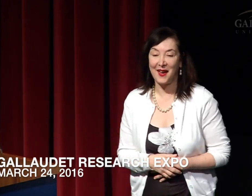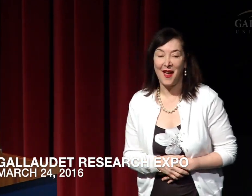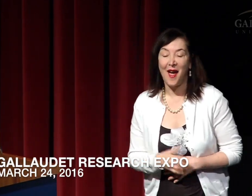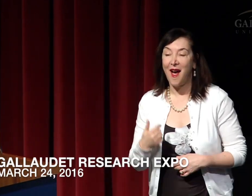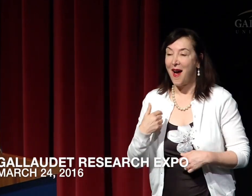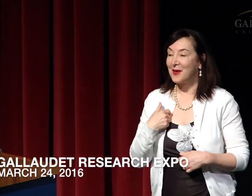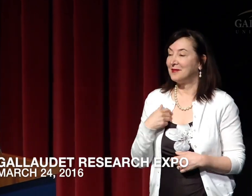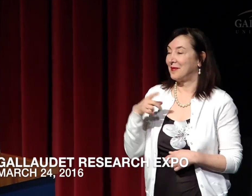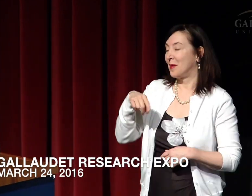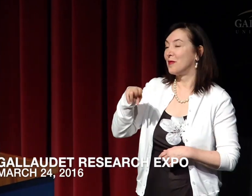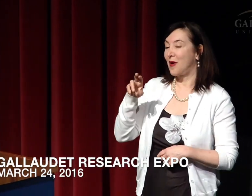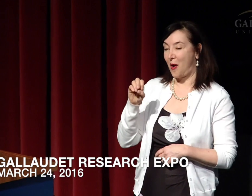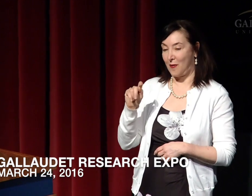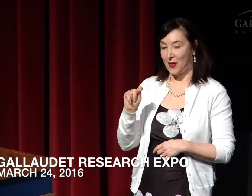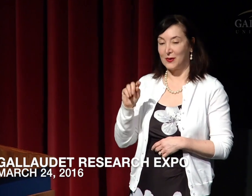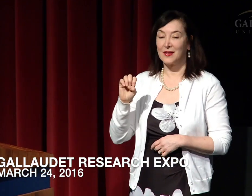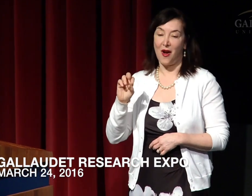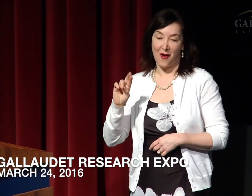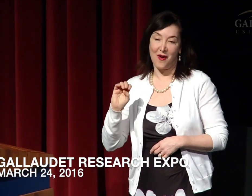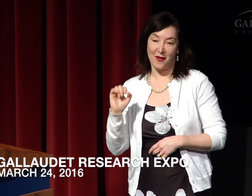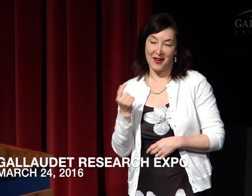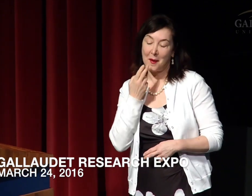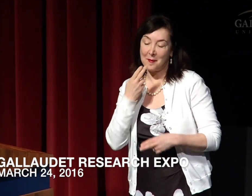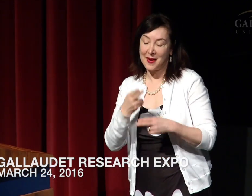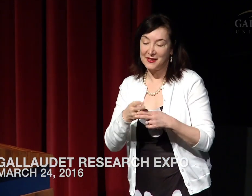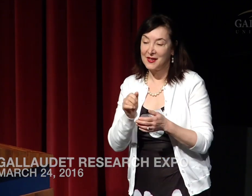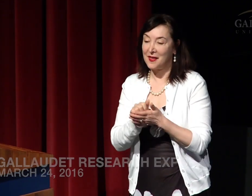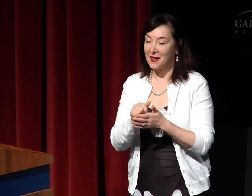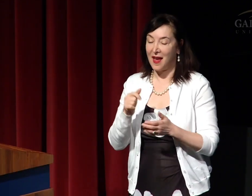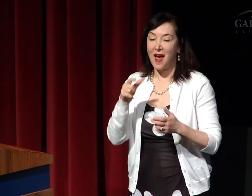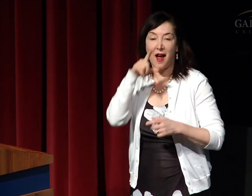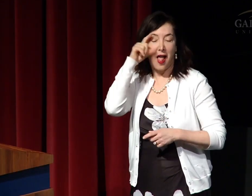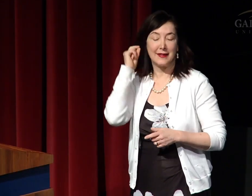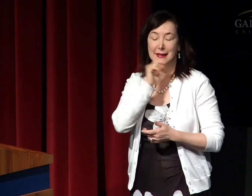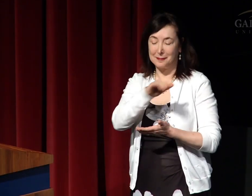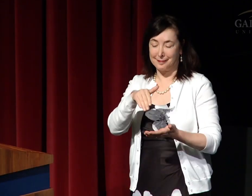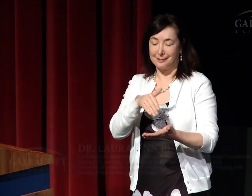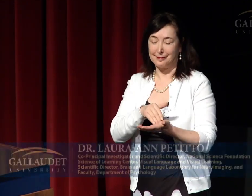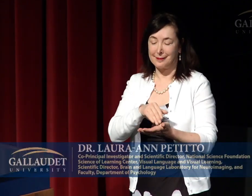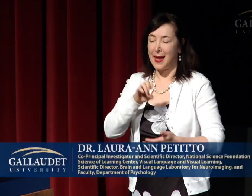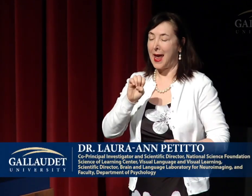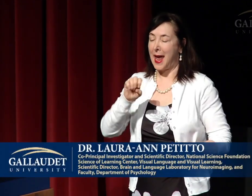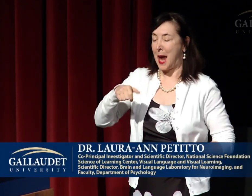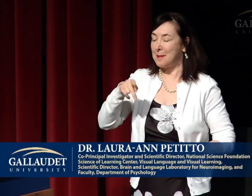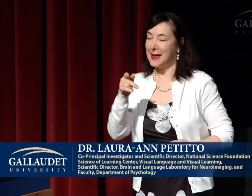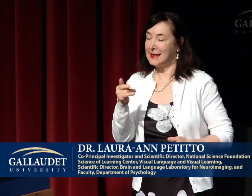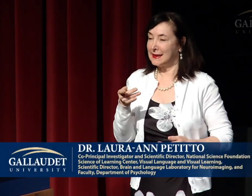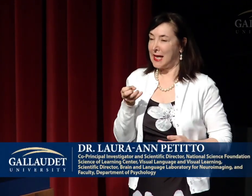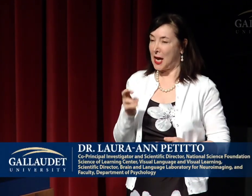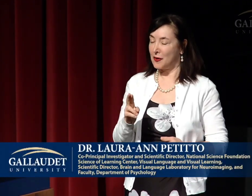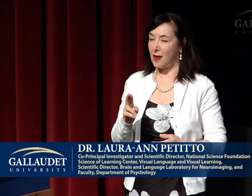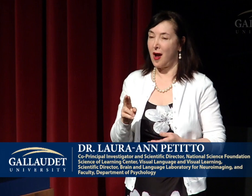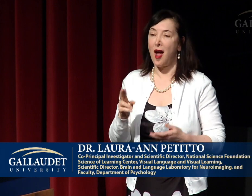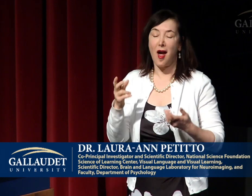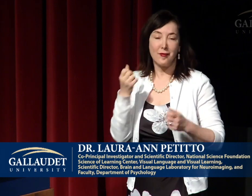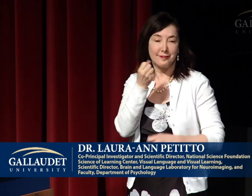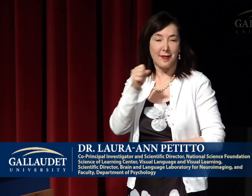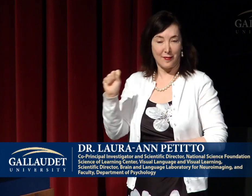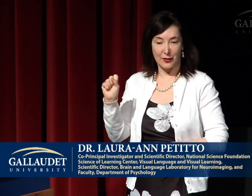As Provost Erting mentioned, Gallaudet is at the epicenter of a revolution.